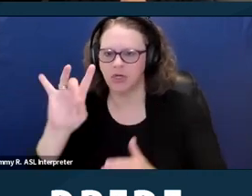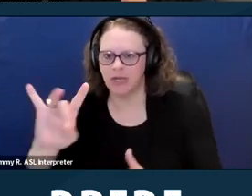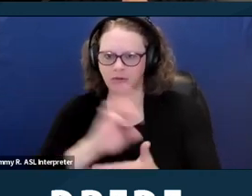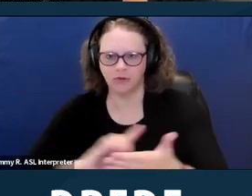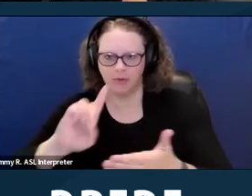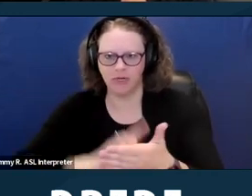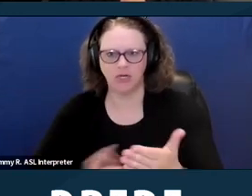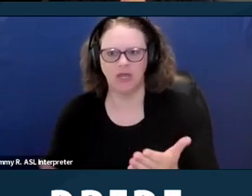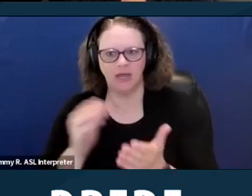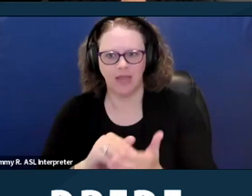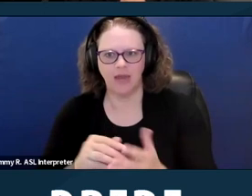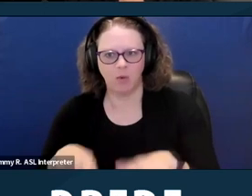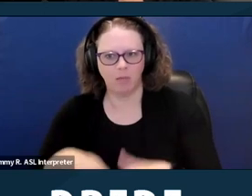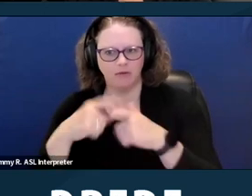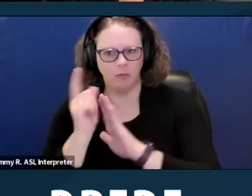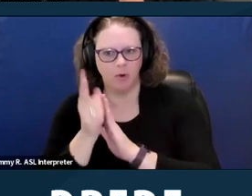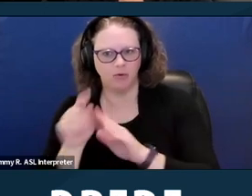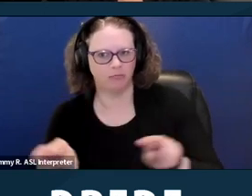so you can take a look at this slide before we go over it.